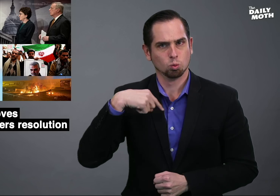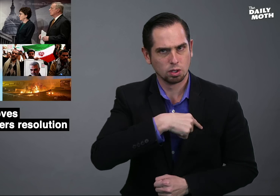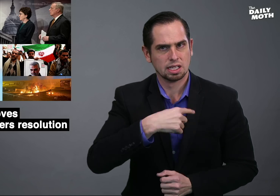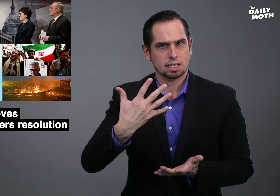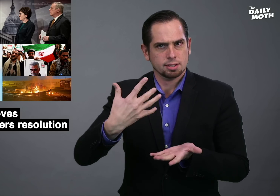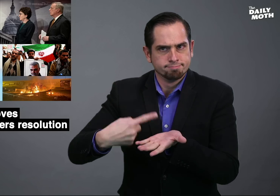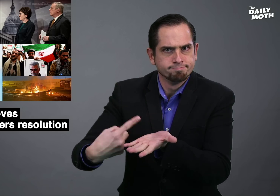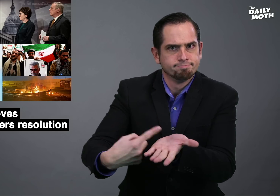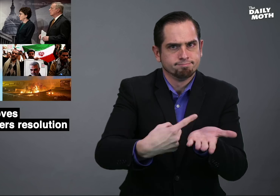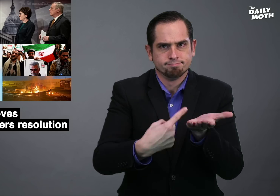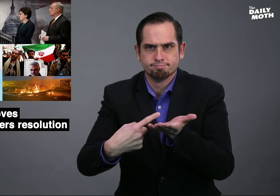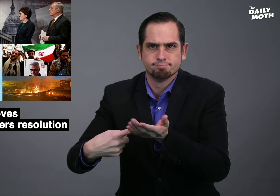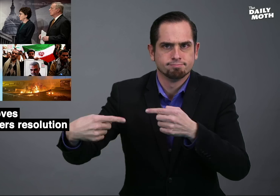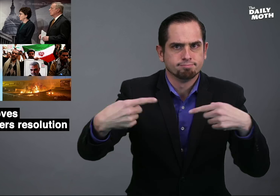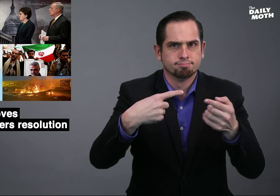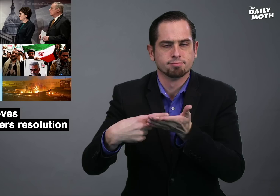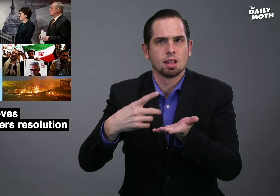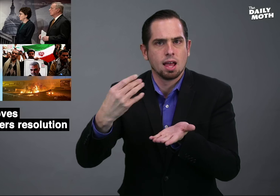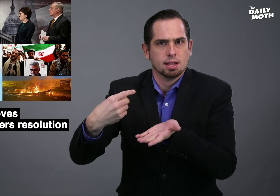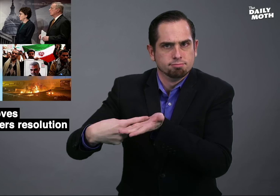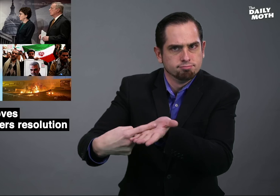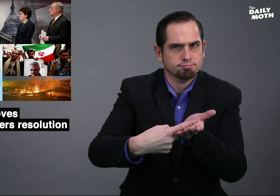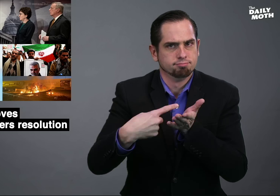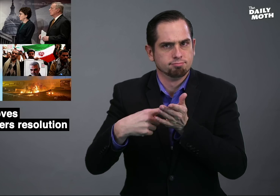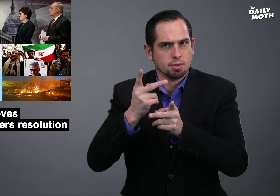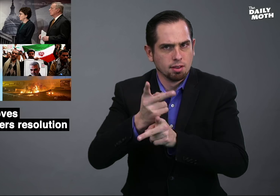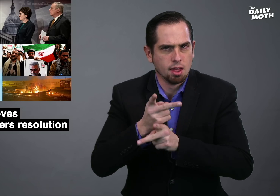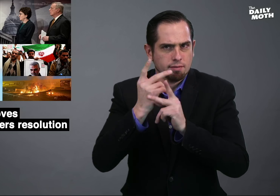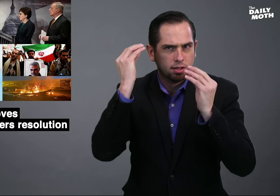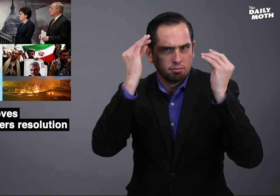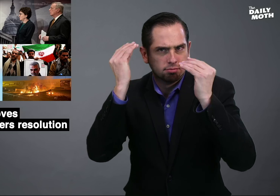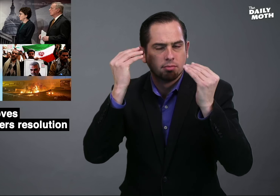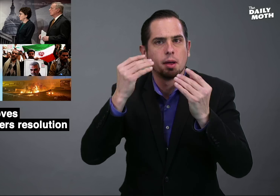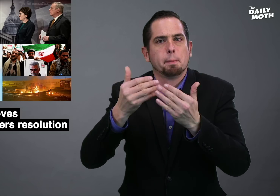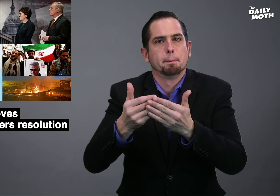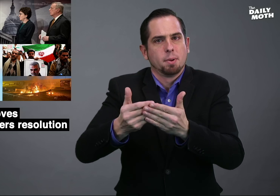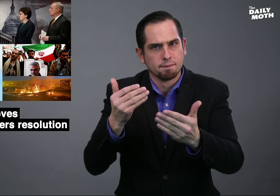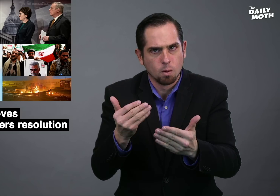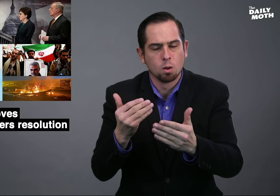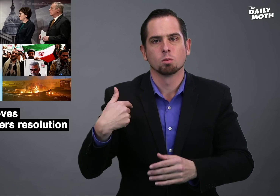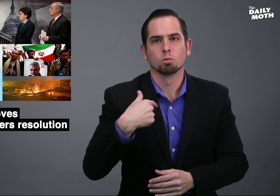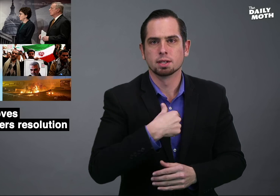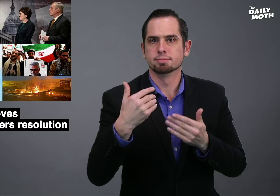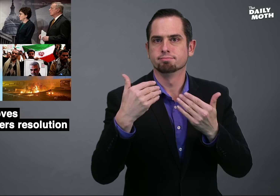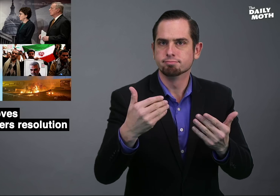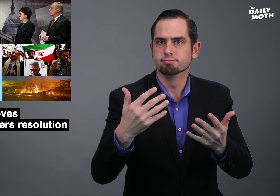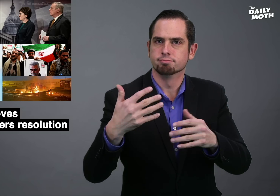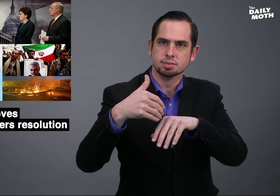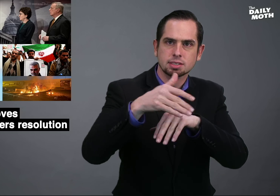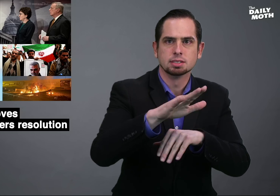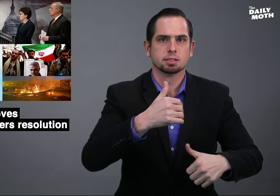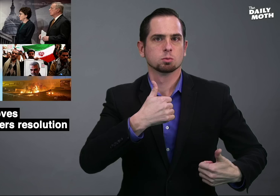we deliberate - and deliberate carefully - before we send